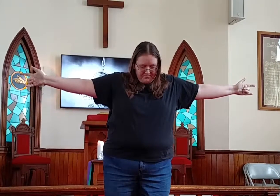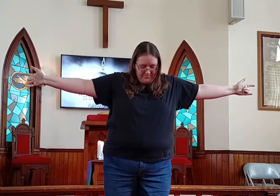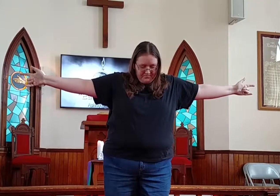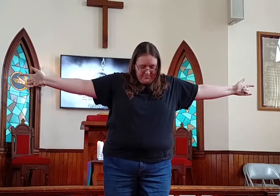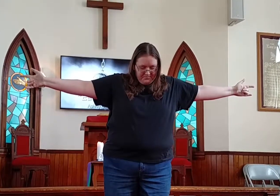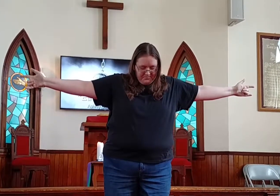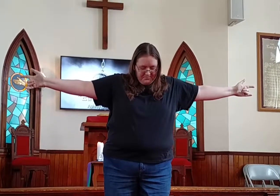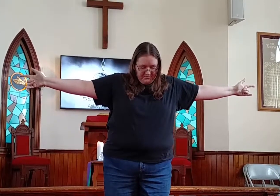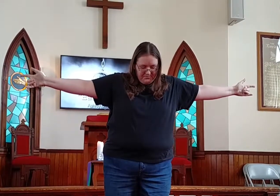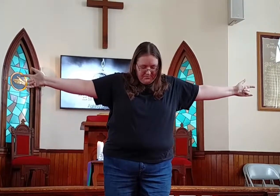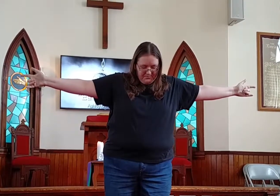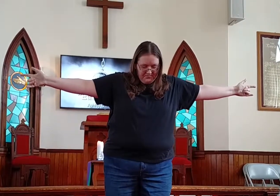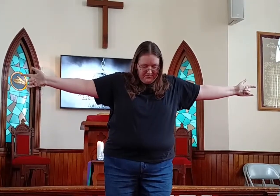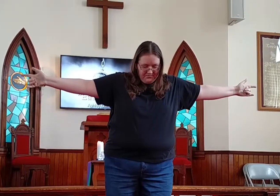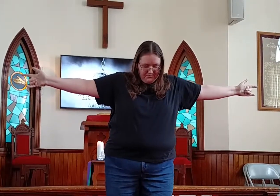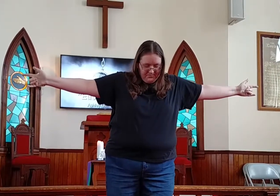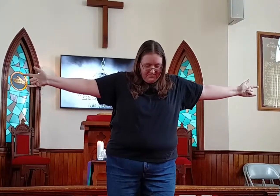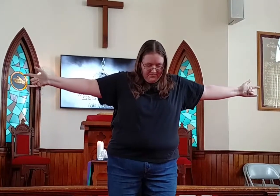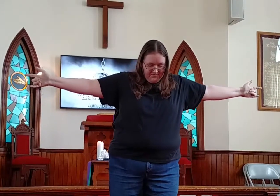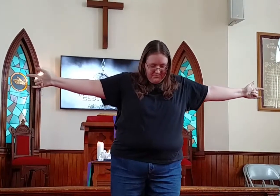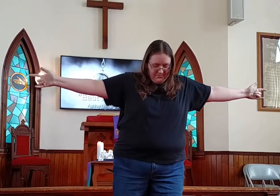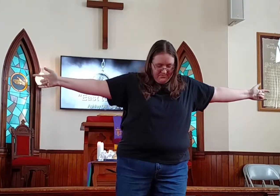(congregation clapping)